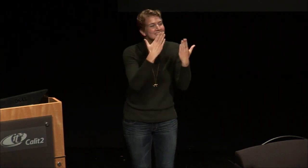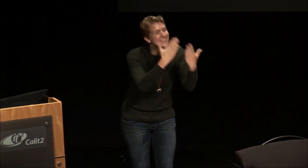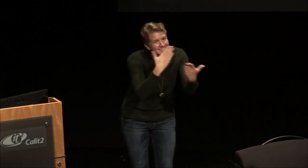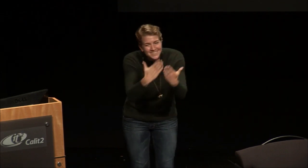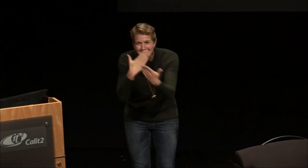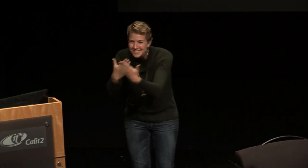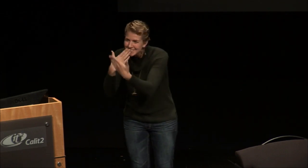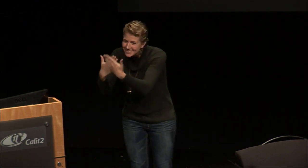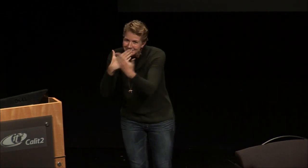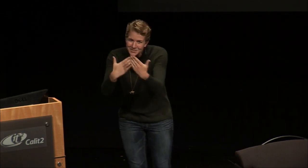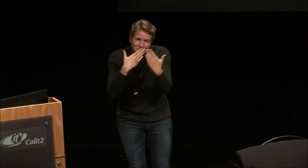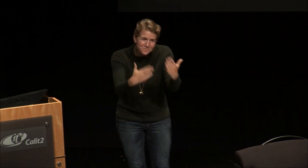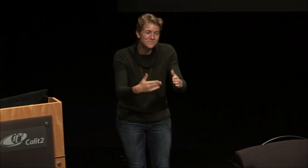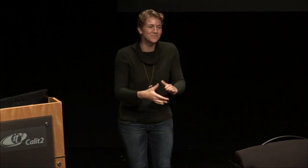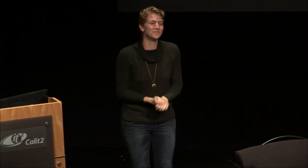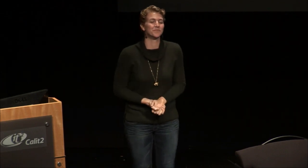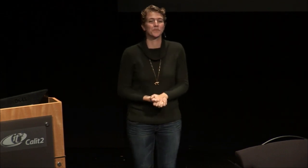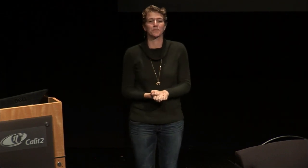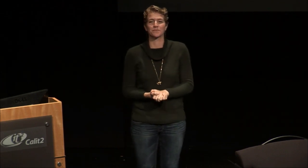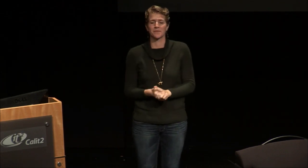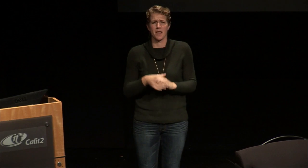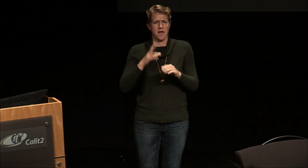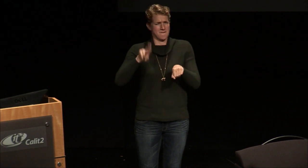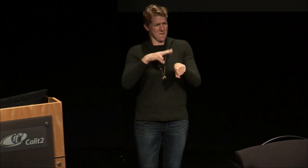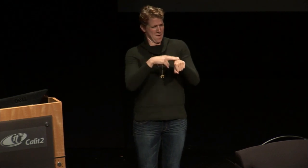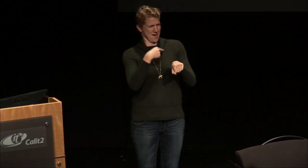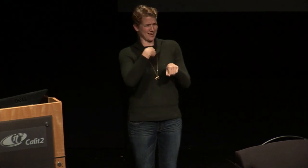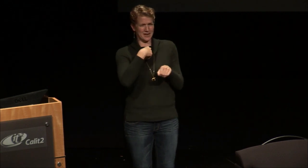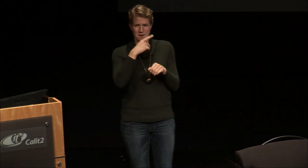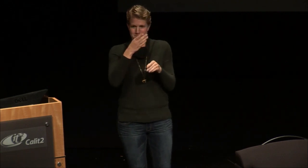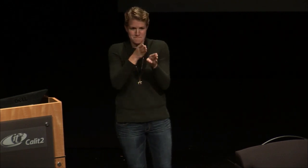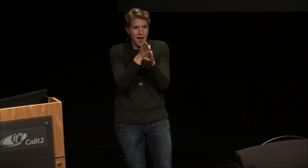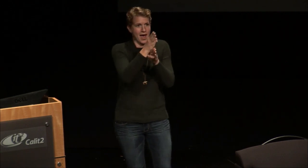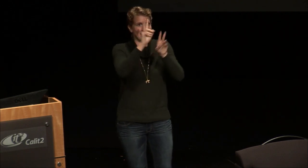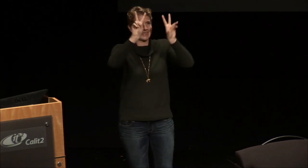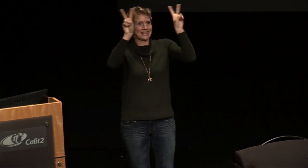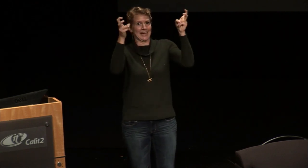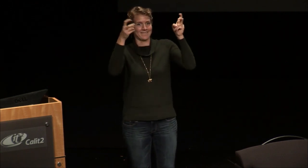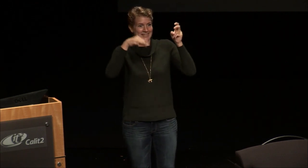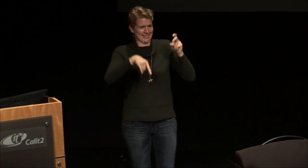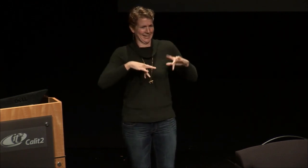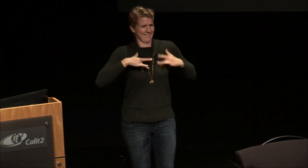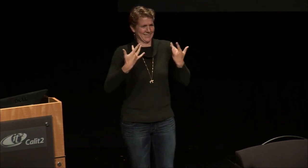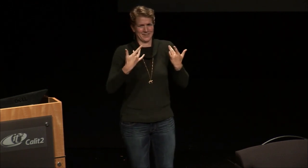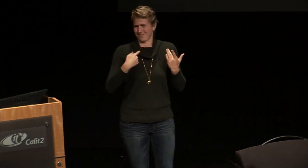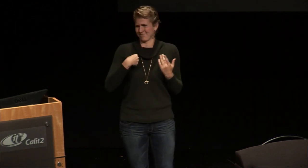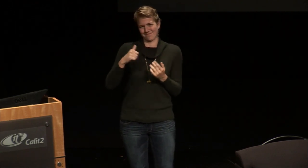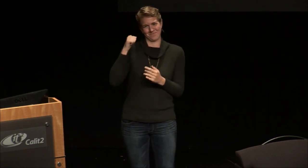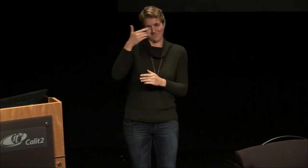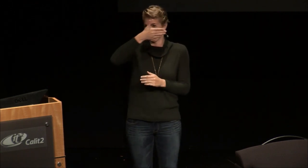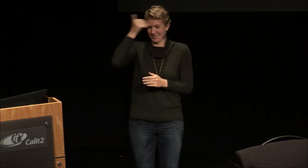so again a big thank you to all of you of course the the main theme of this